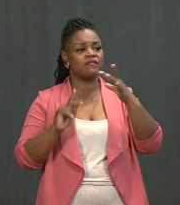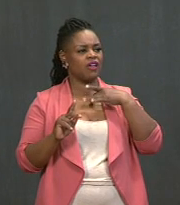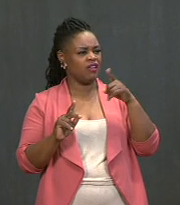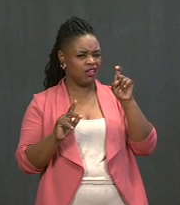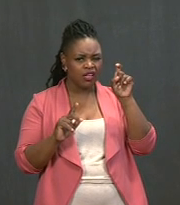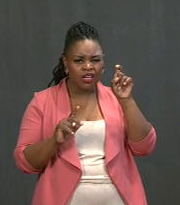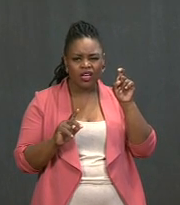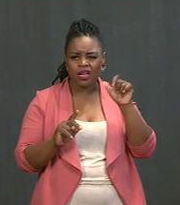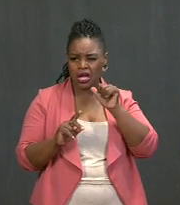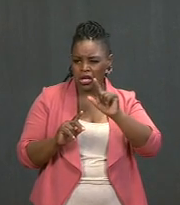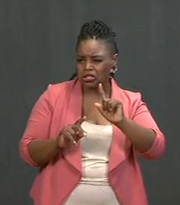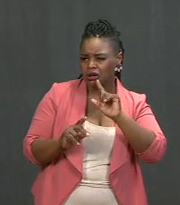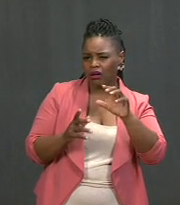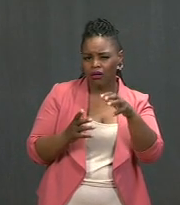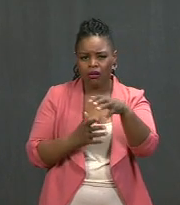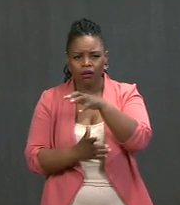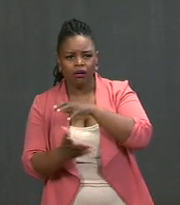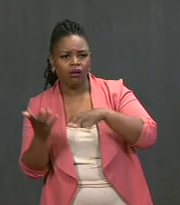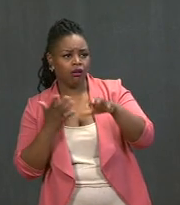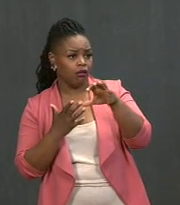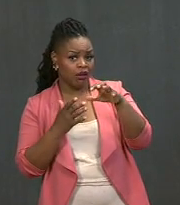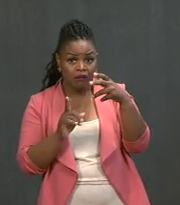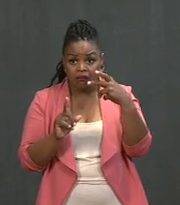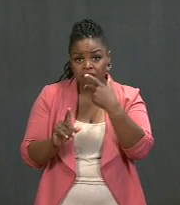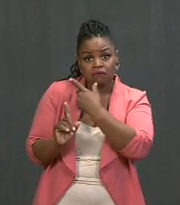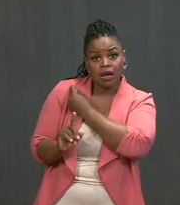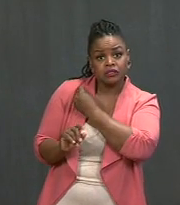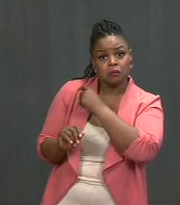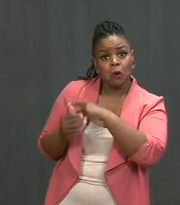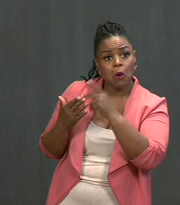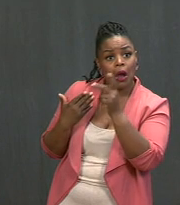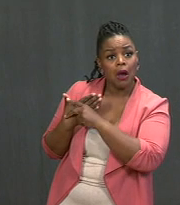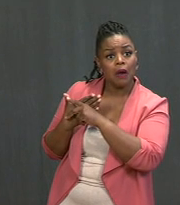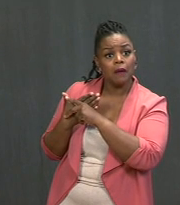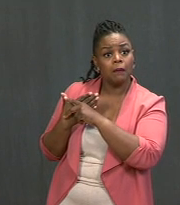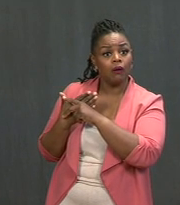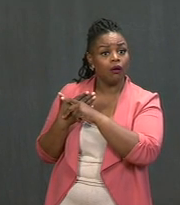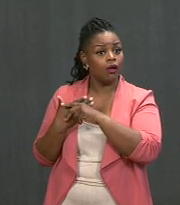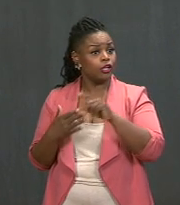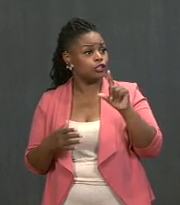that the vaccination program is saving tens of thousands of lives but the pandemic remains dangerous.